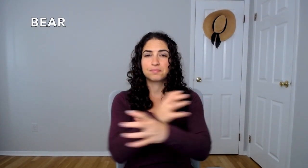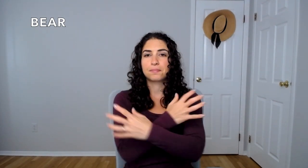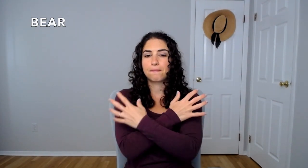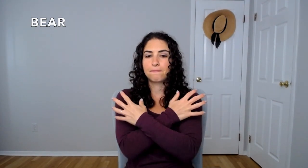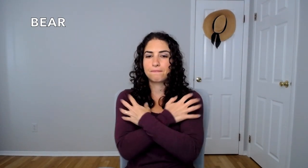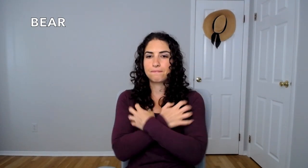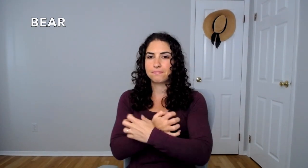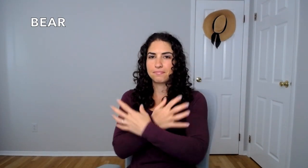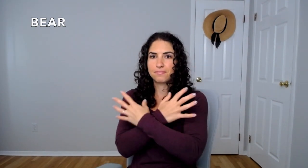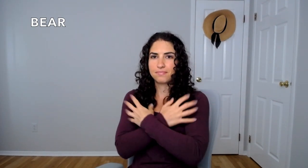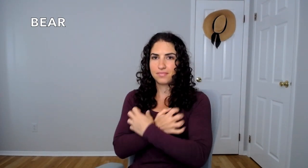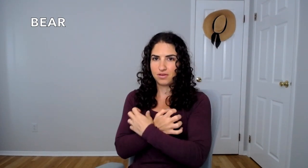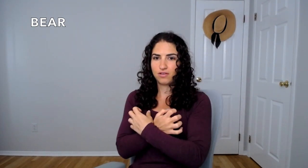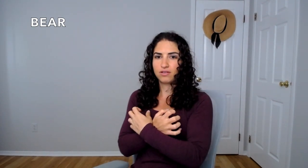BEAR